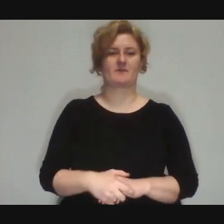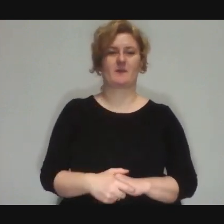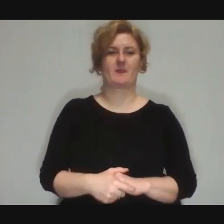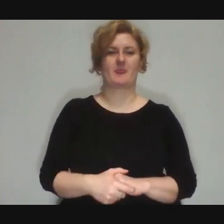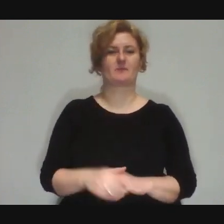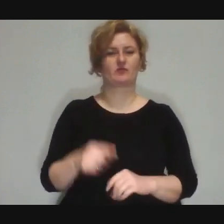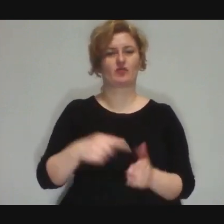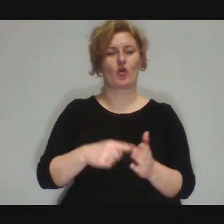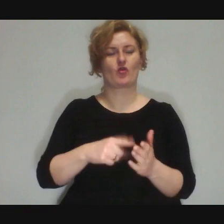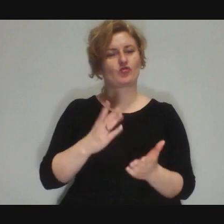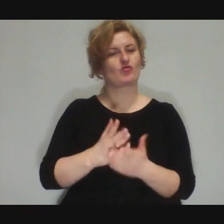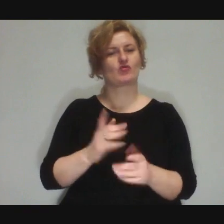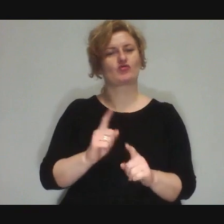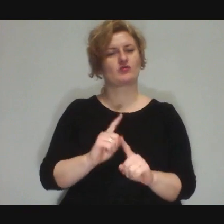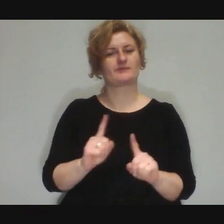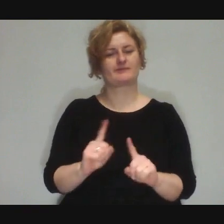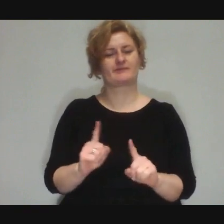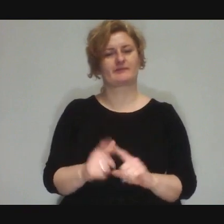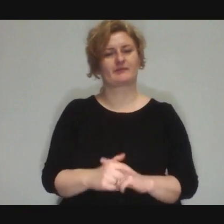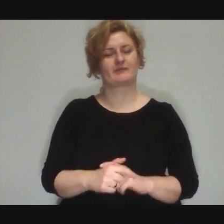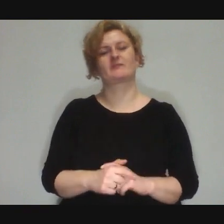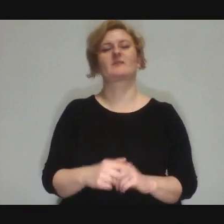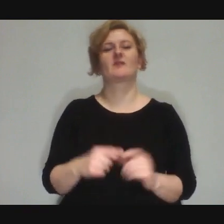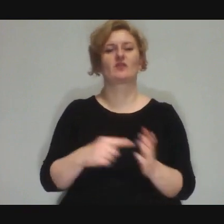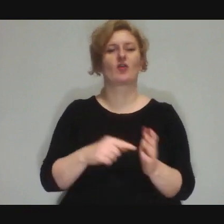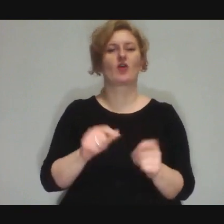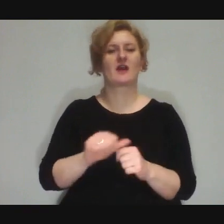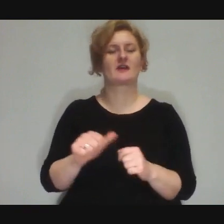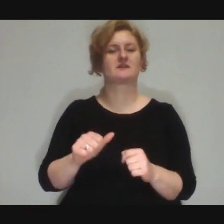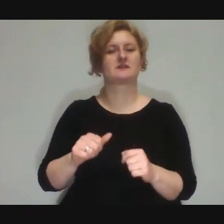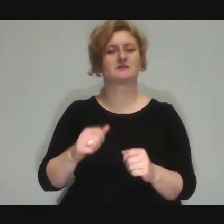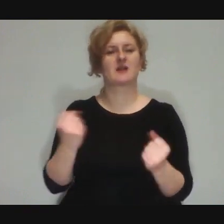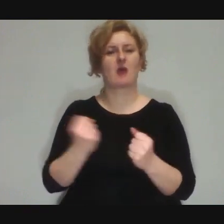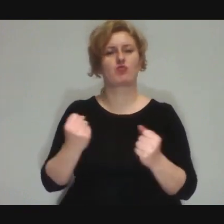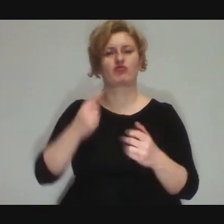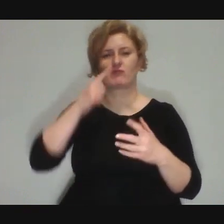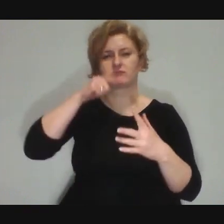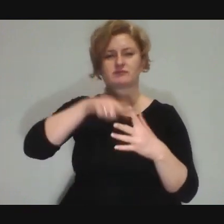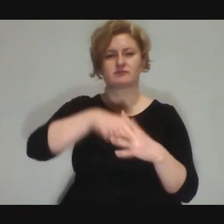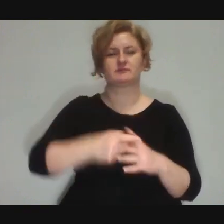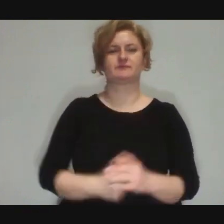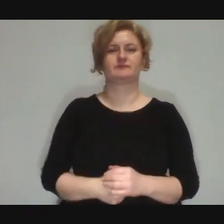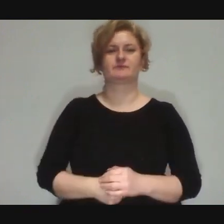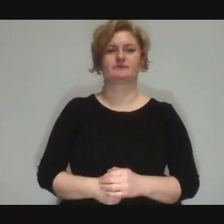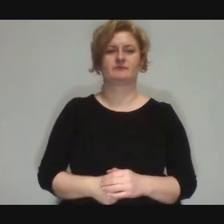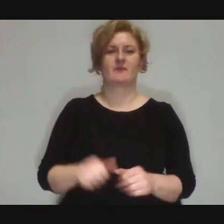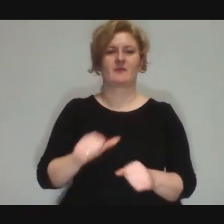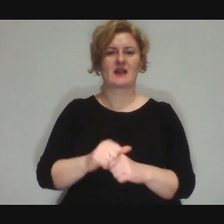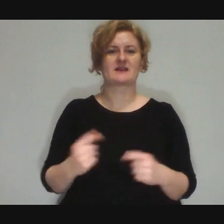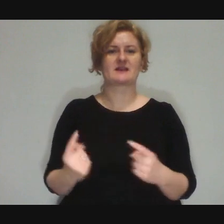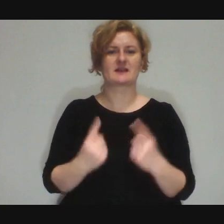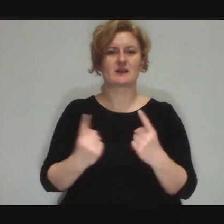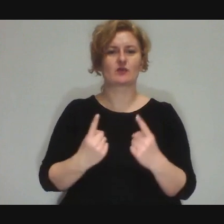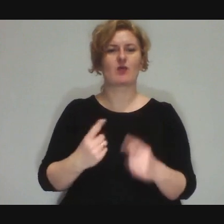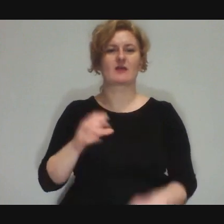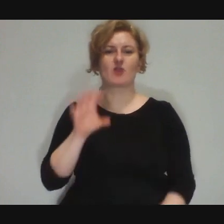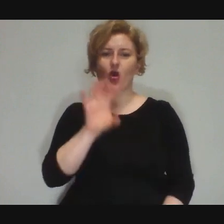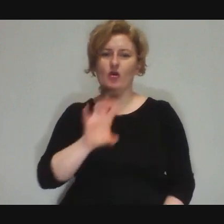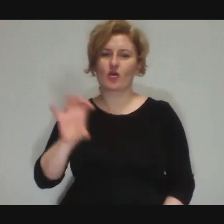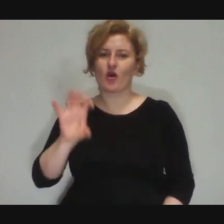It's such a great interference... Dominika: These are situations that are fun to look at, but nobody wants to be in...